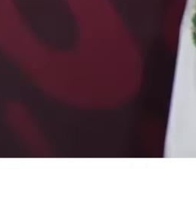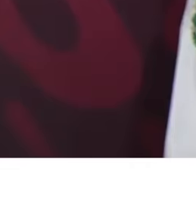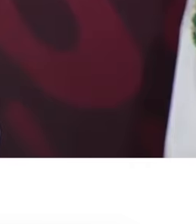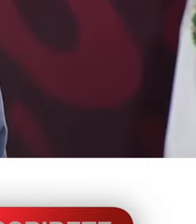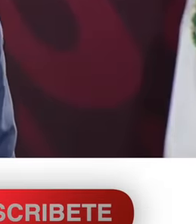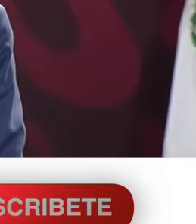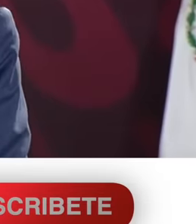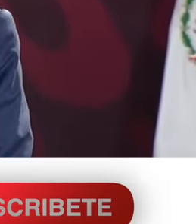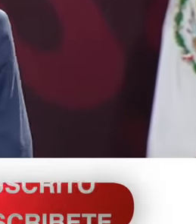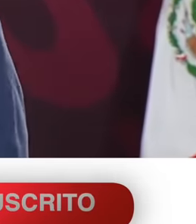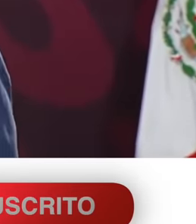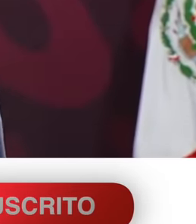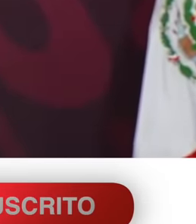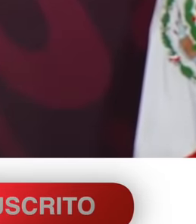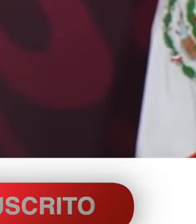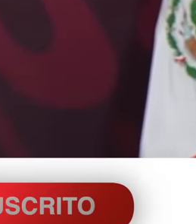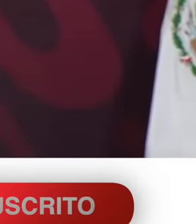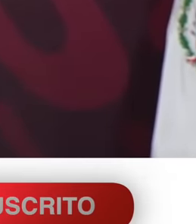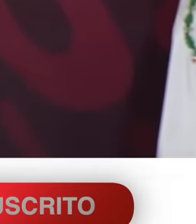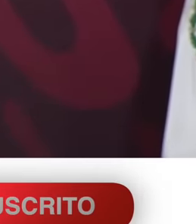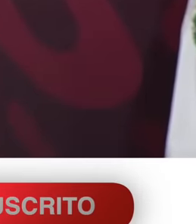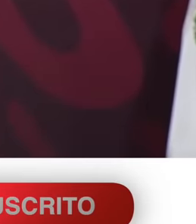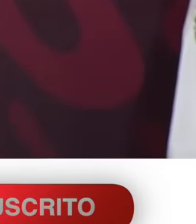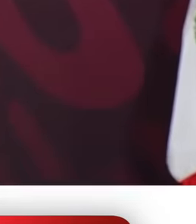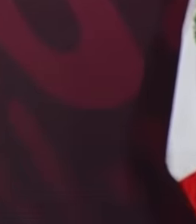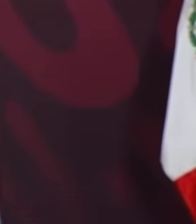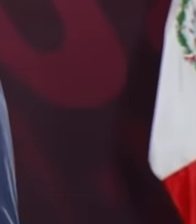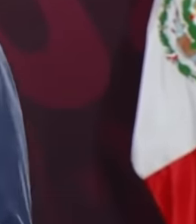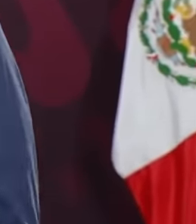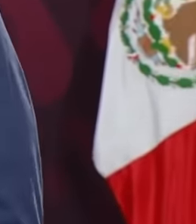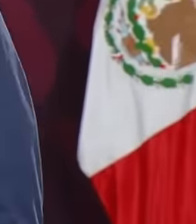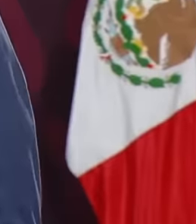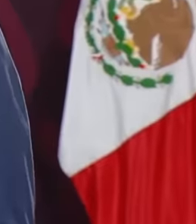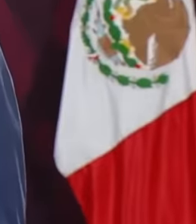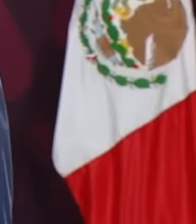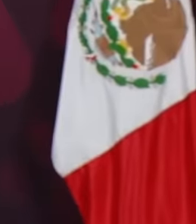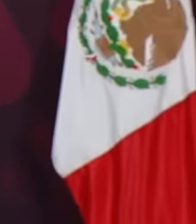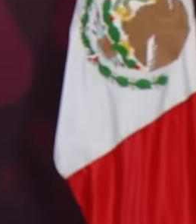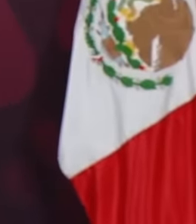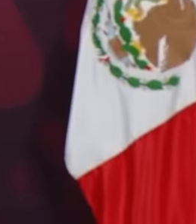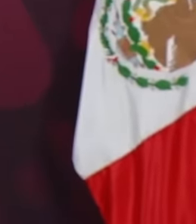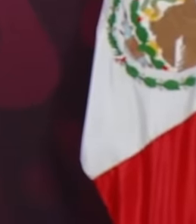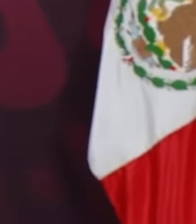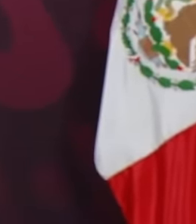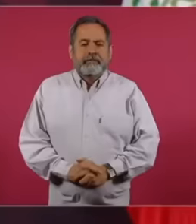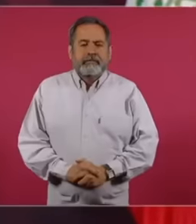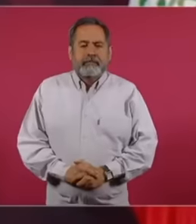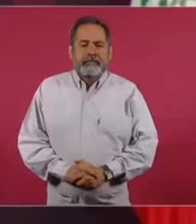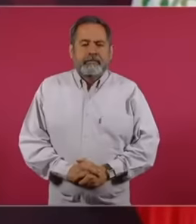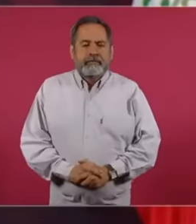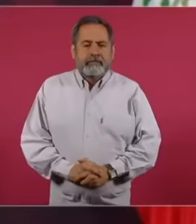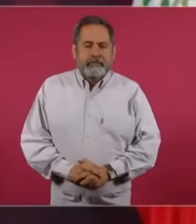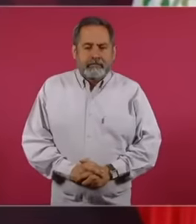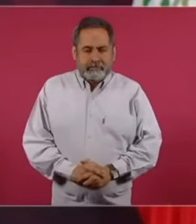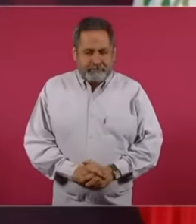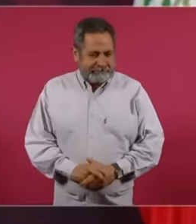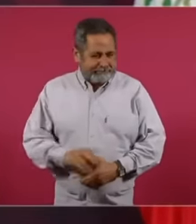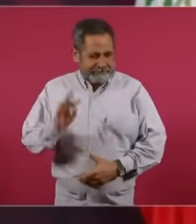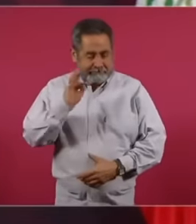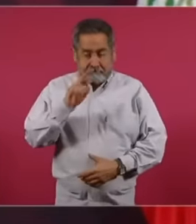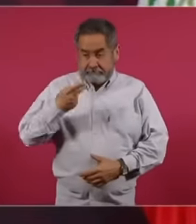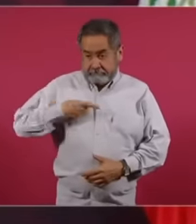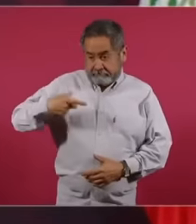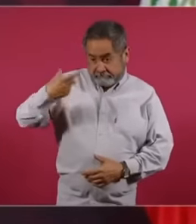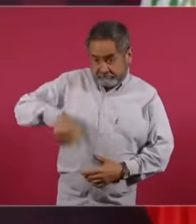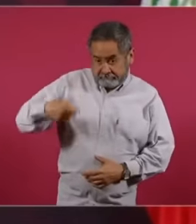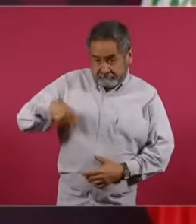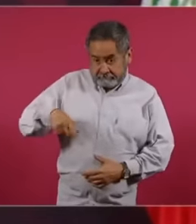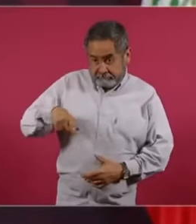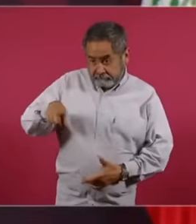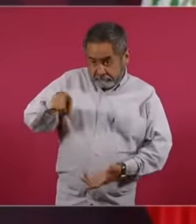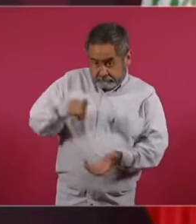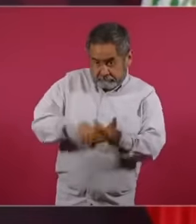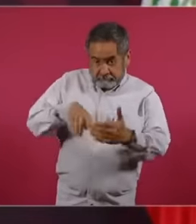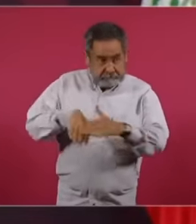in the villages. When have you seen a bag of money in prison,